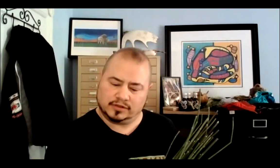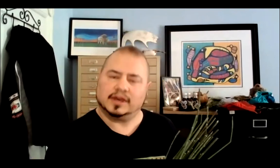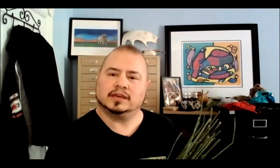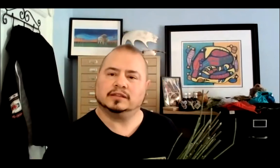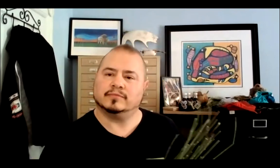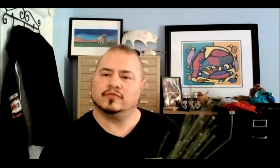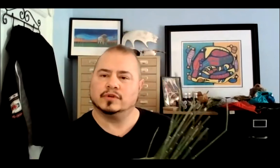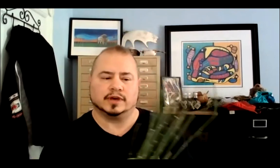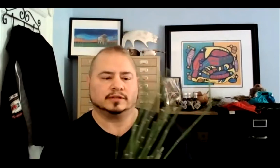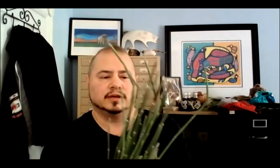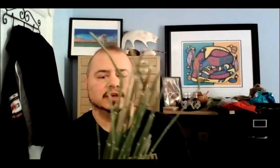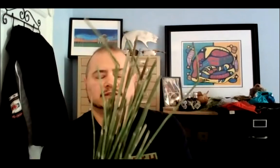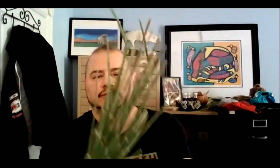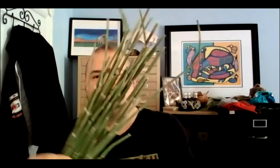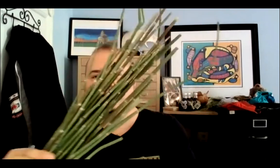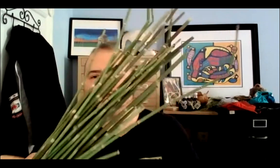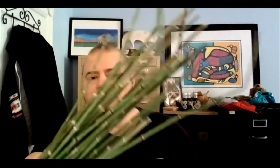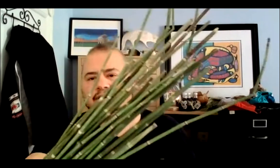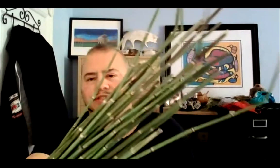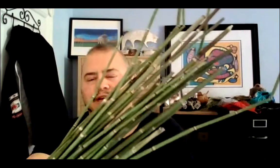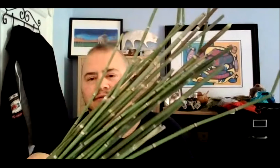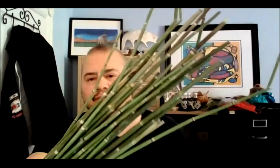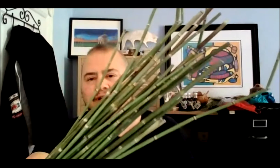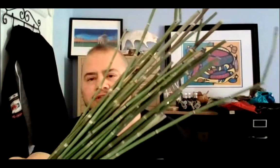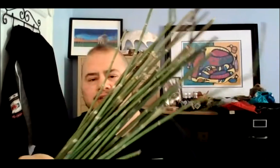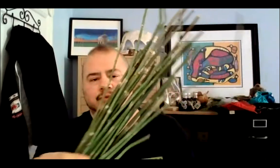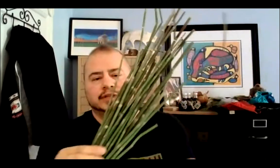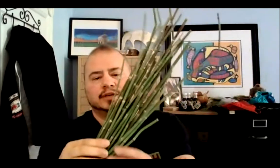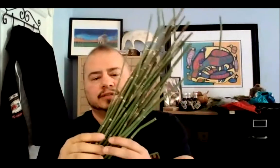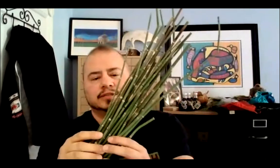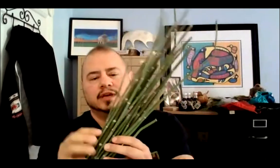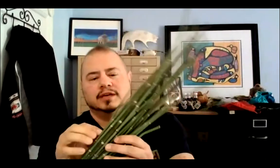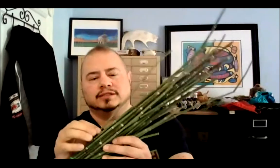thanking them for that. So this plant is called scouring rush and what it does is